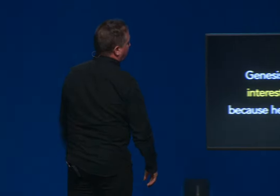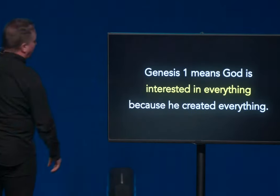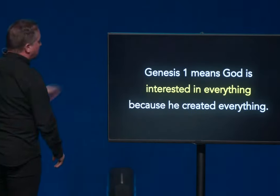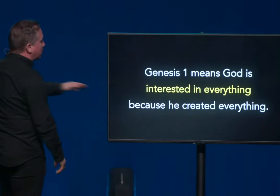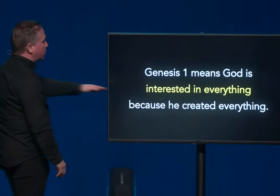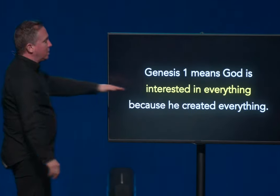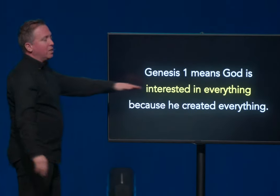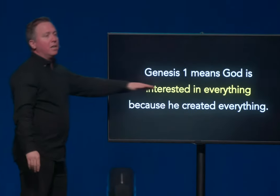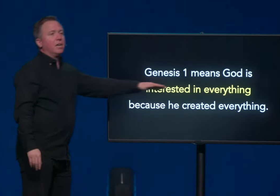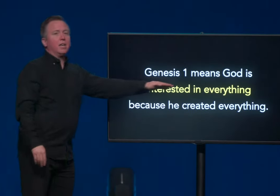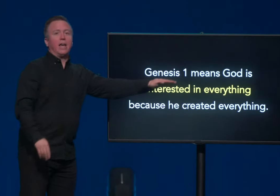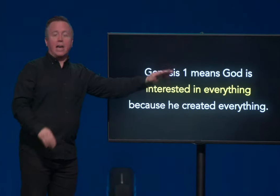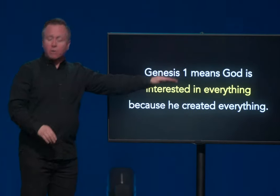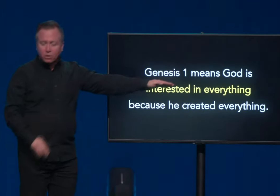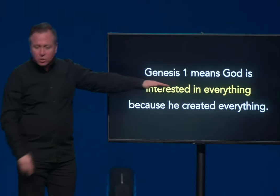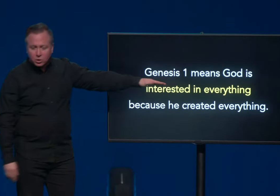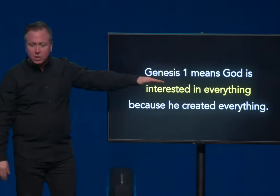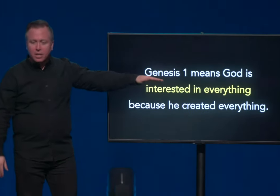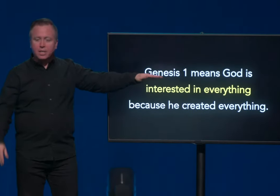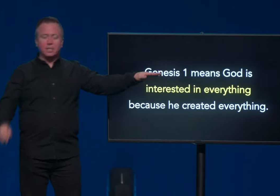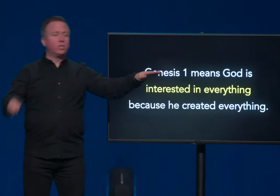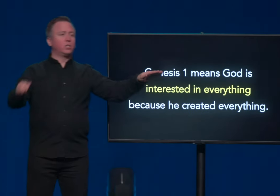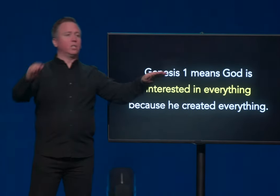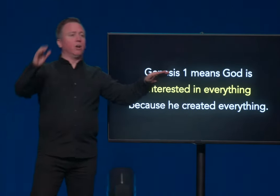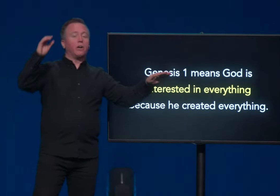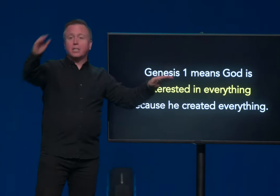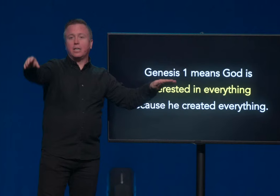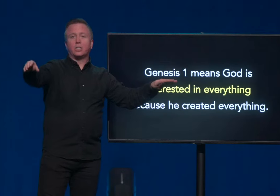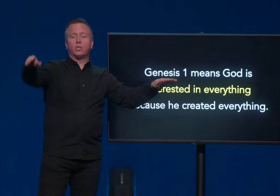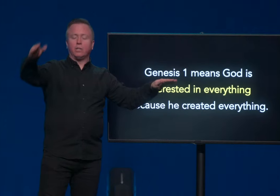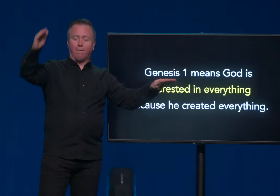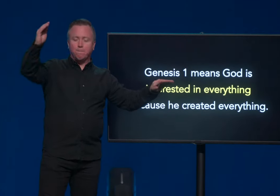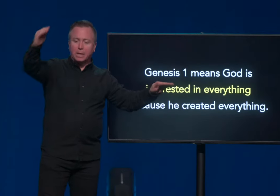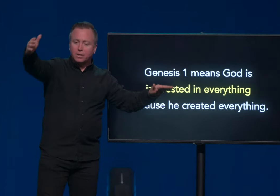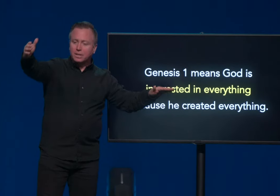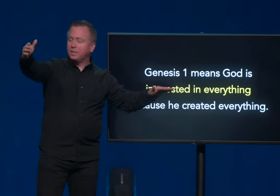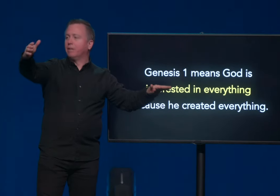God is interested in agriculture, He's interested in architecture, in building,